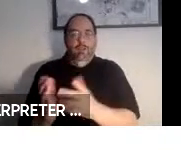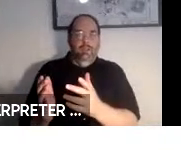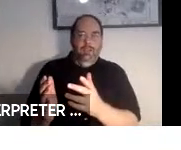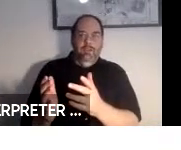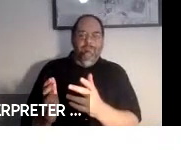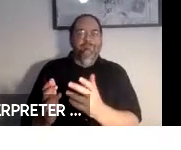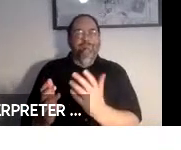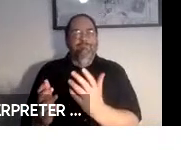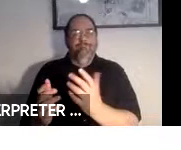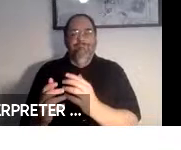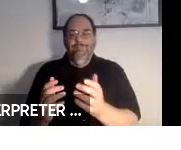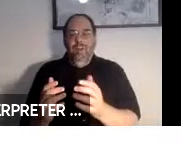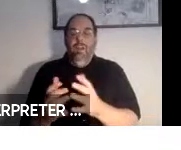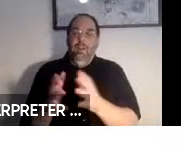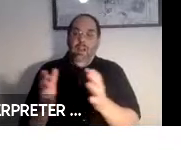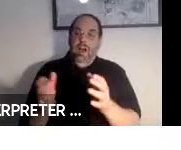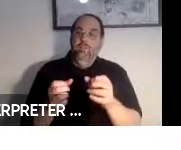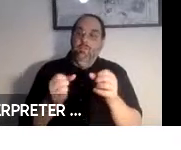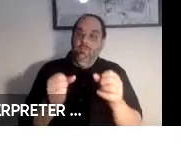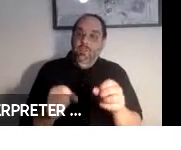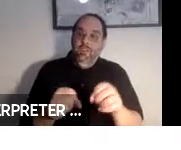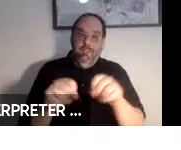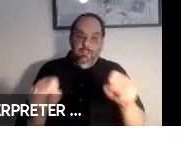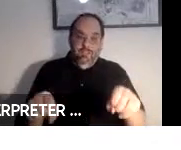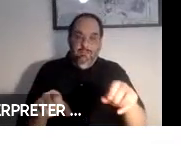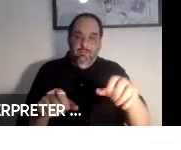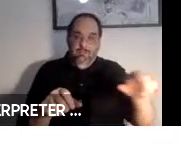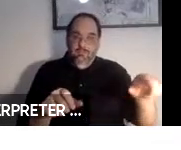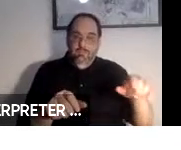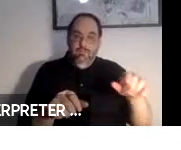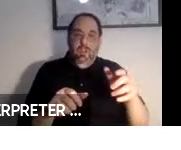large amounts of street infrastructure in the United States you can pull up just about anywhere.